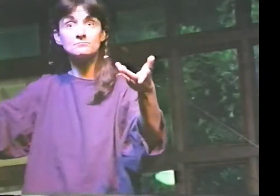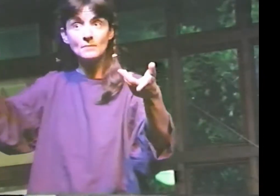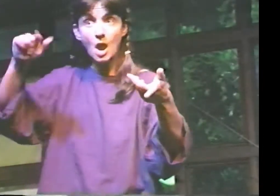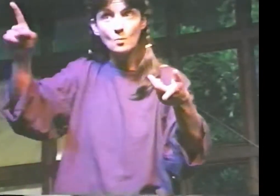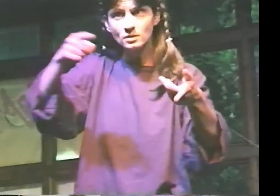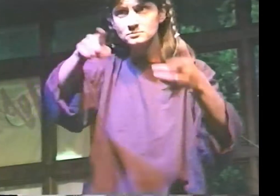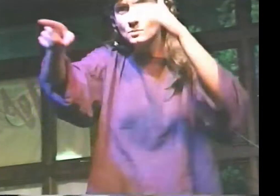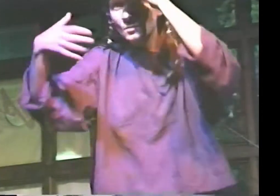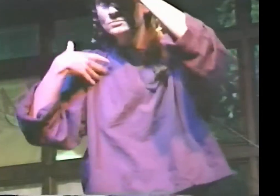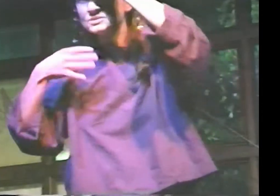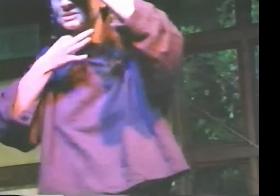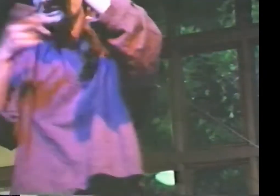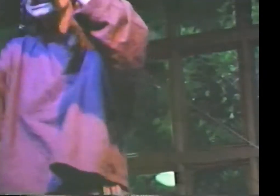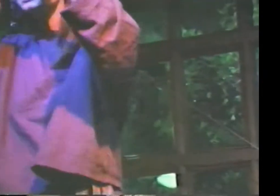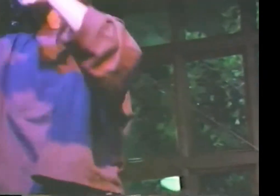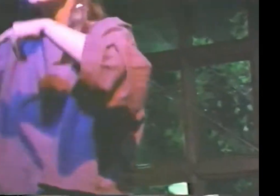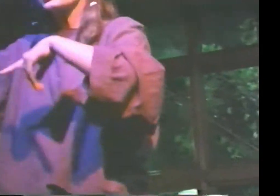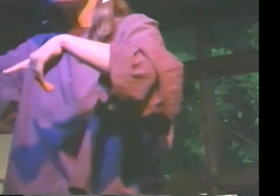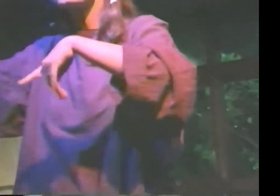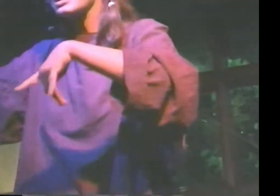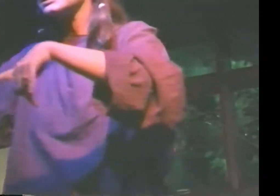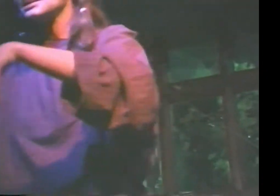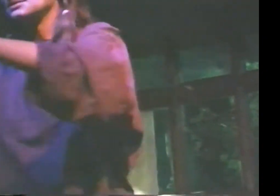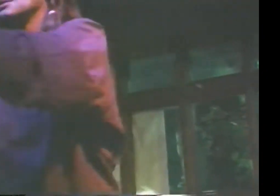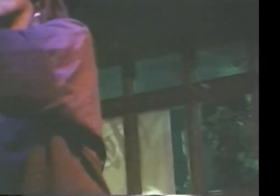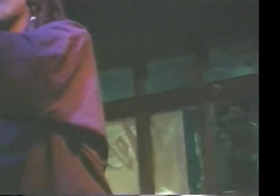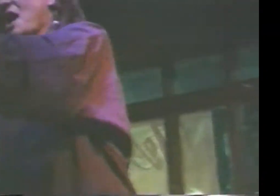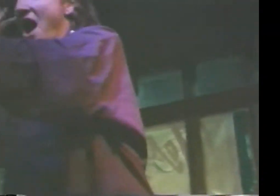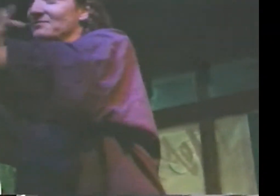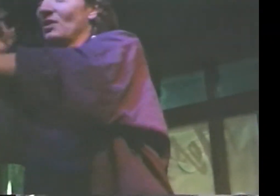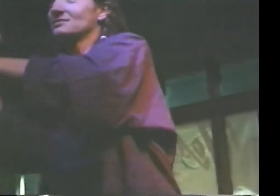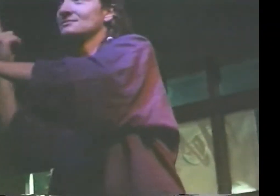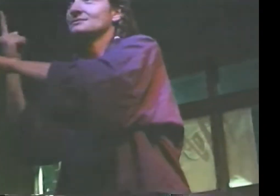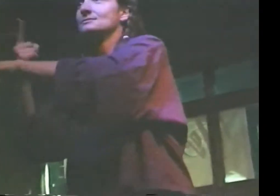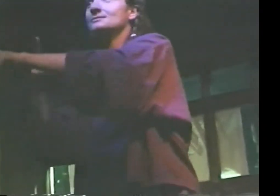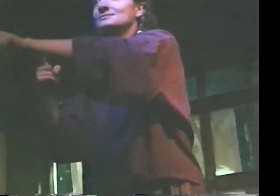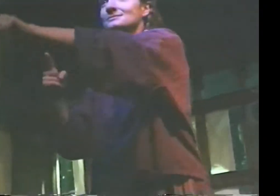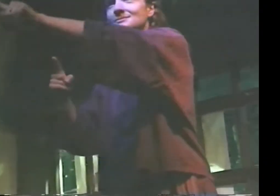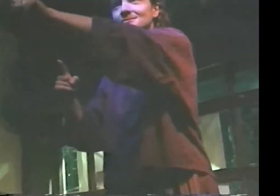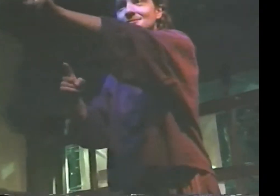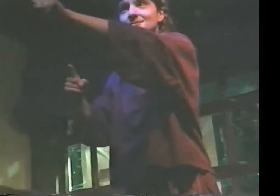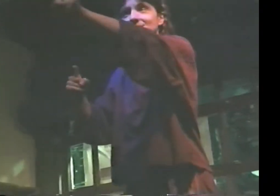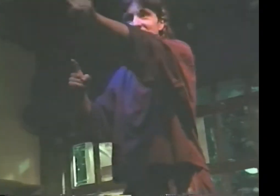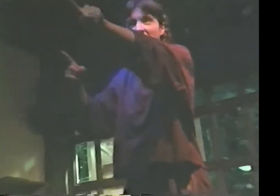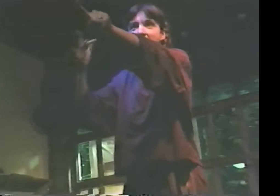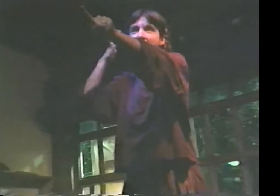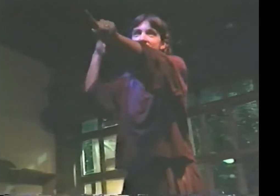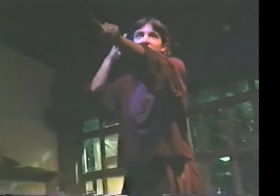BUT ANY OF YOU GET UP TO SEE THE SUNRISE? CALIFORNIA, RIGHT? YOU MUST BE FROM THERE.